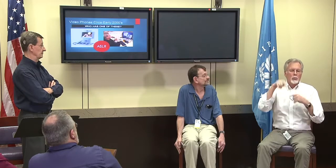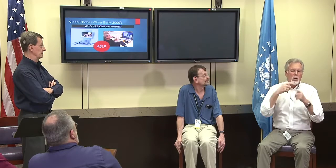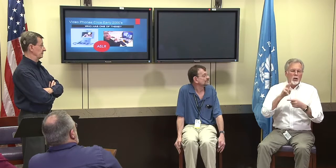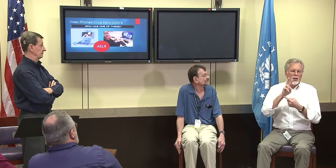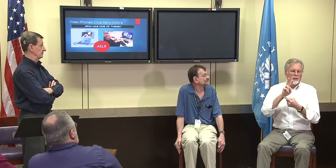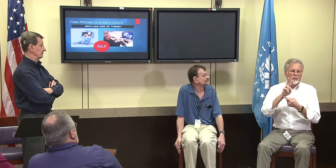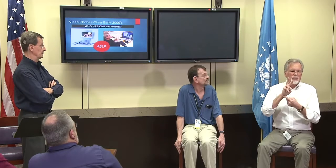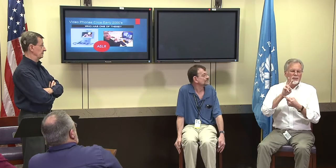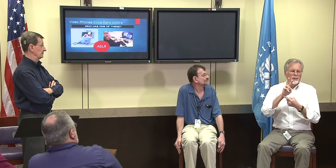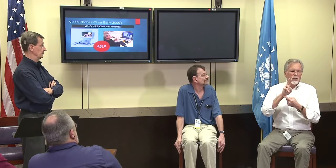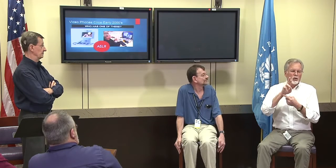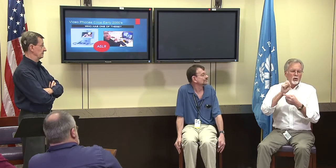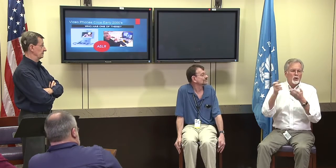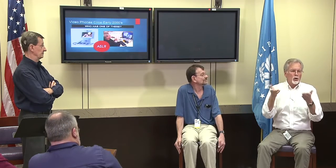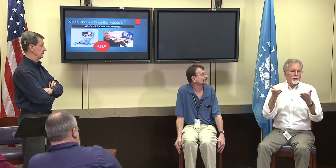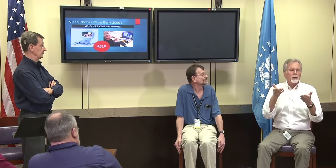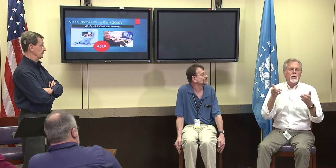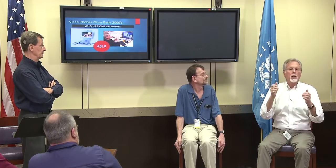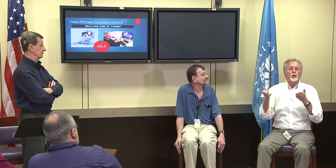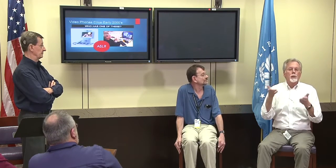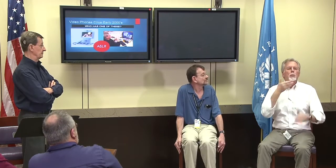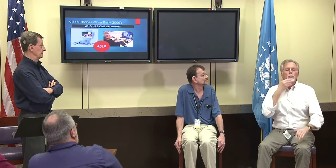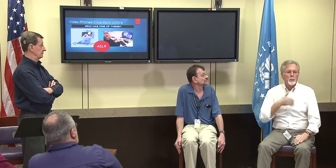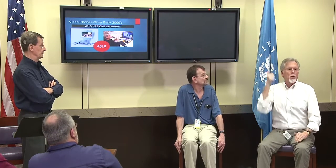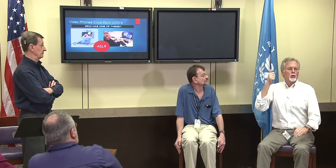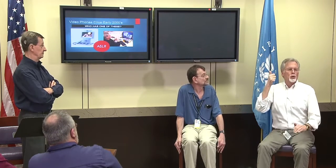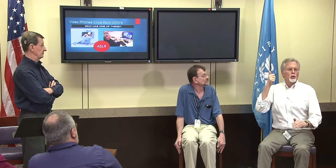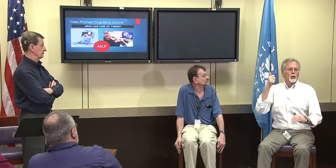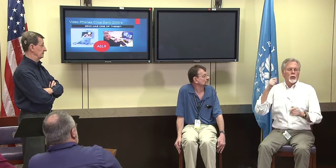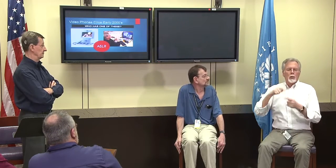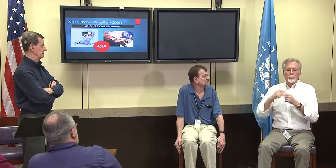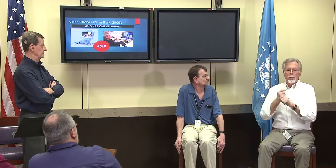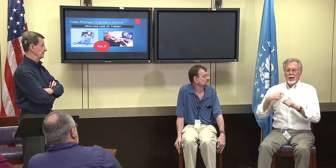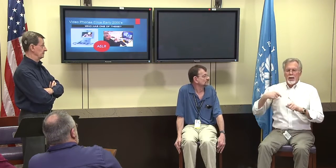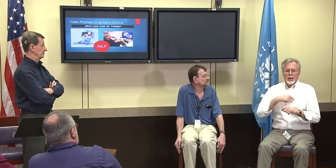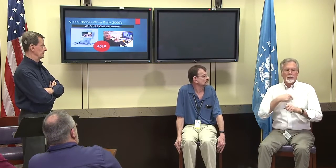The video relay service is a much better option